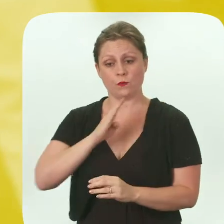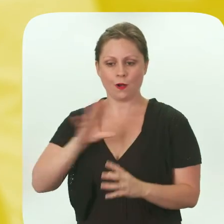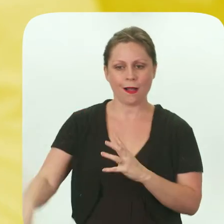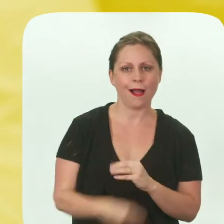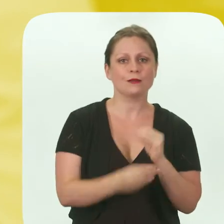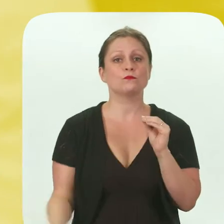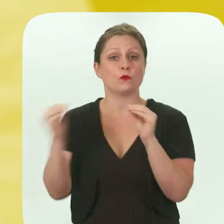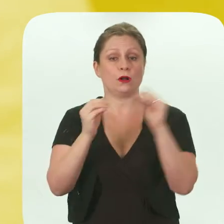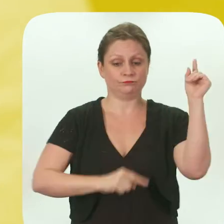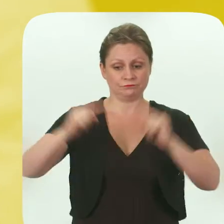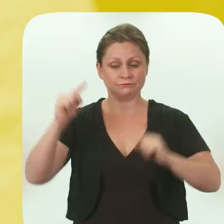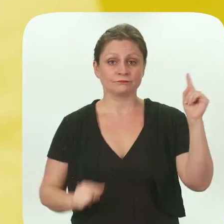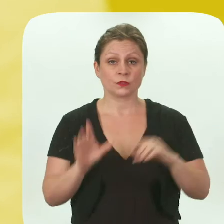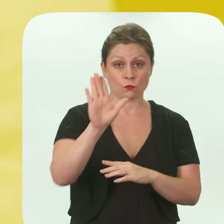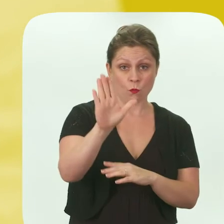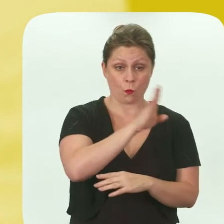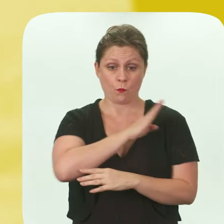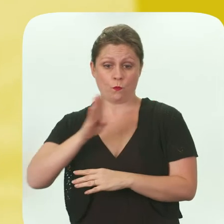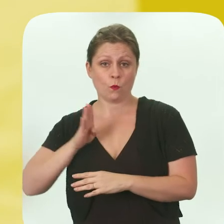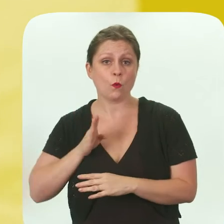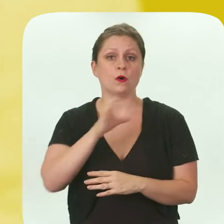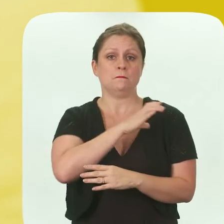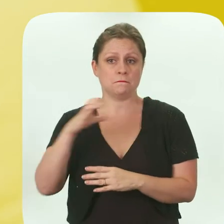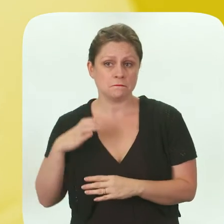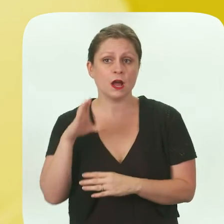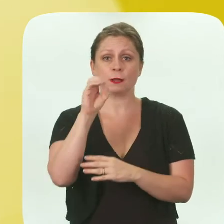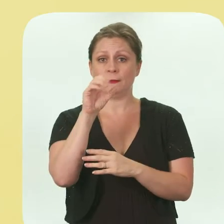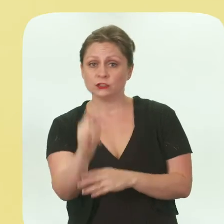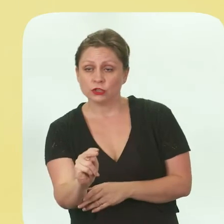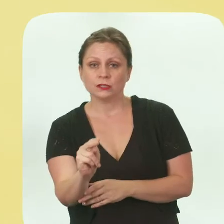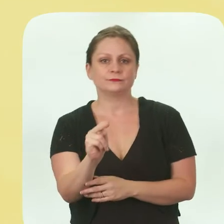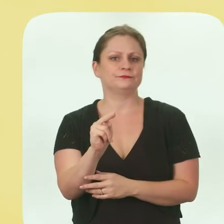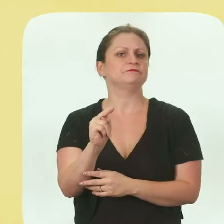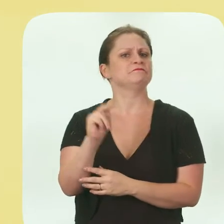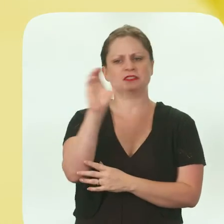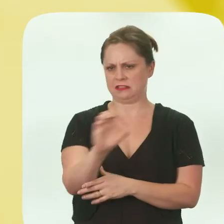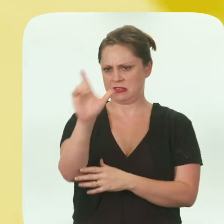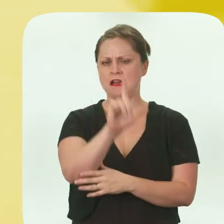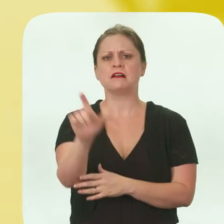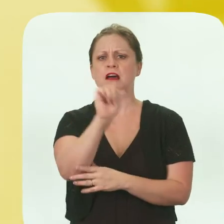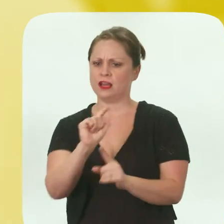to add greater diversity to your board commission or committee, then I don't really think you need to look any further